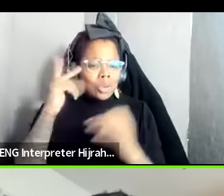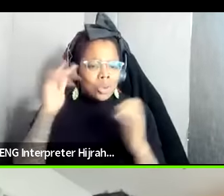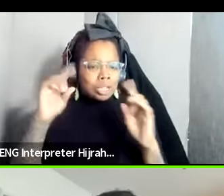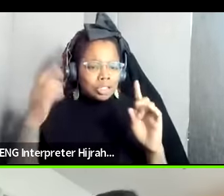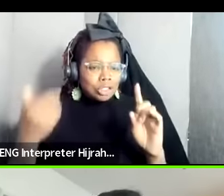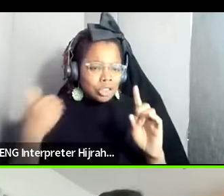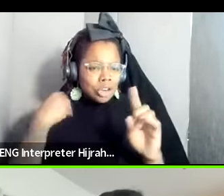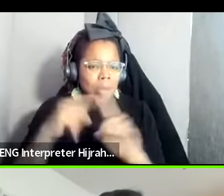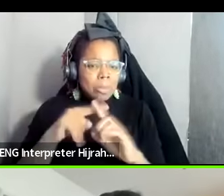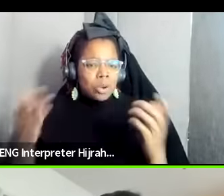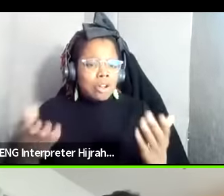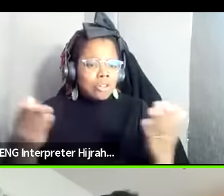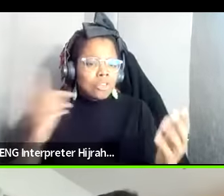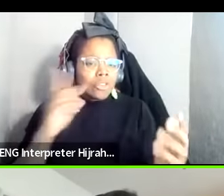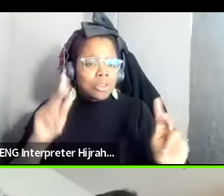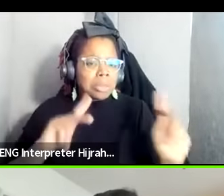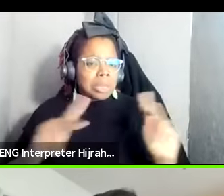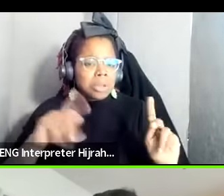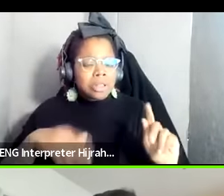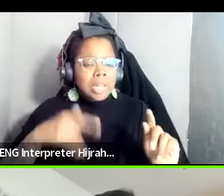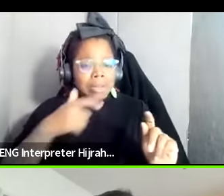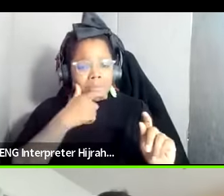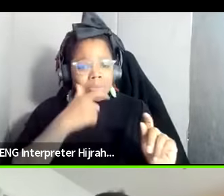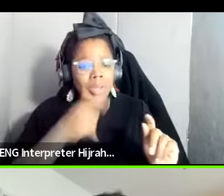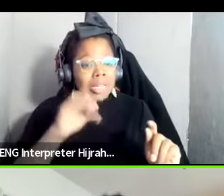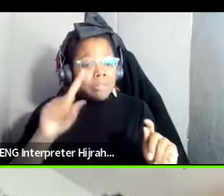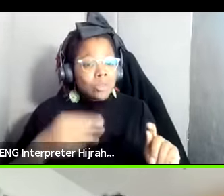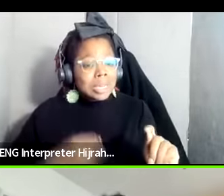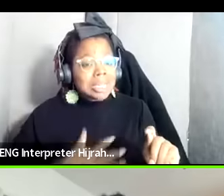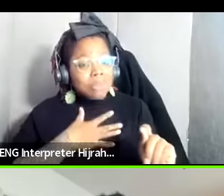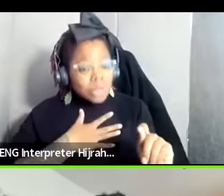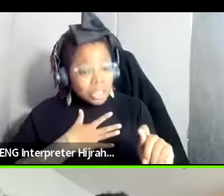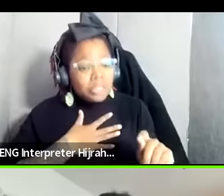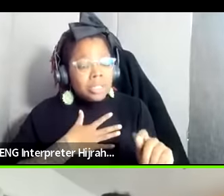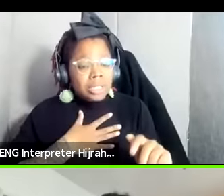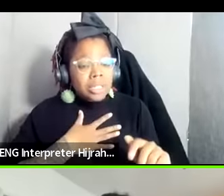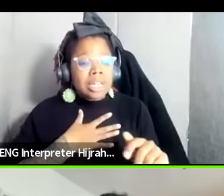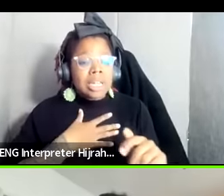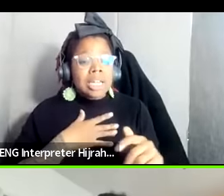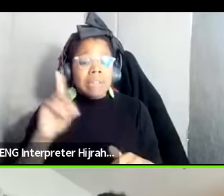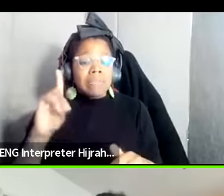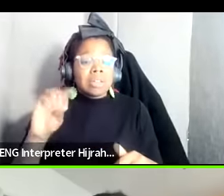for folks who have not seen it if you need some inspiration uh there's a documentary called uh